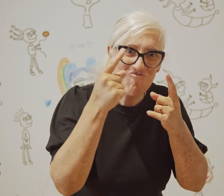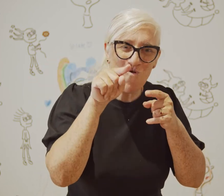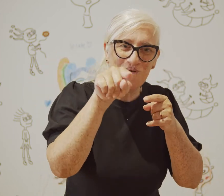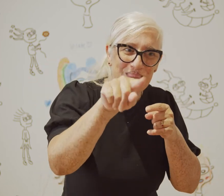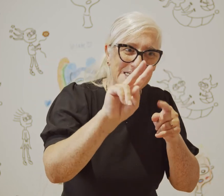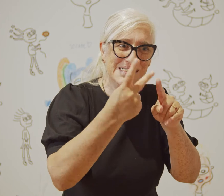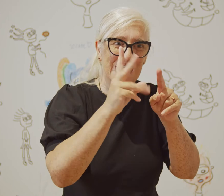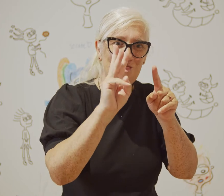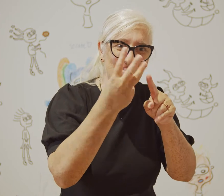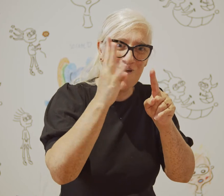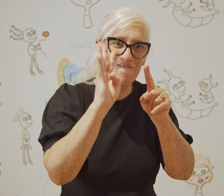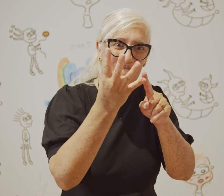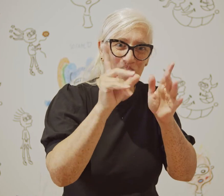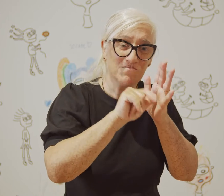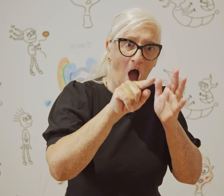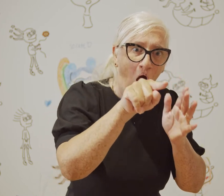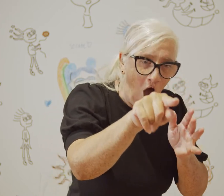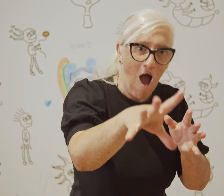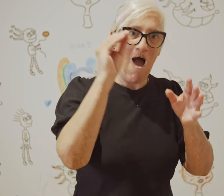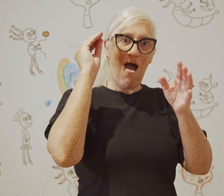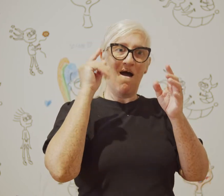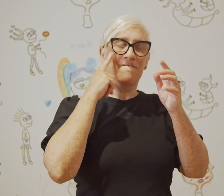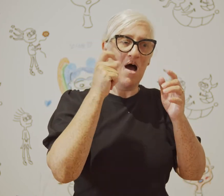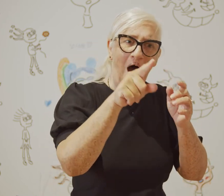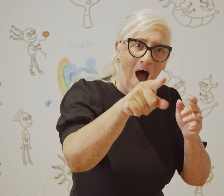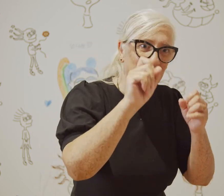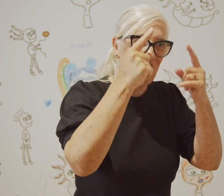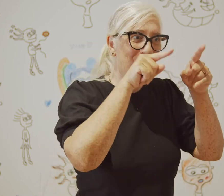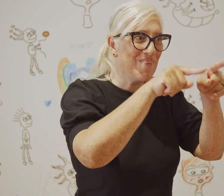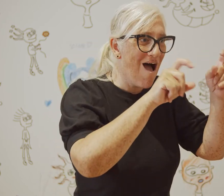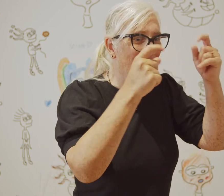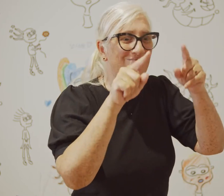on multiple viewings pick out more details that they hadn't seen the first few times.